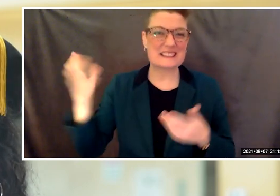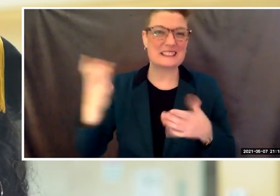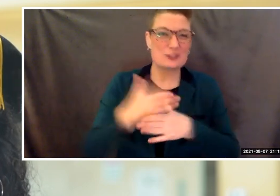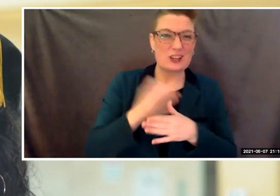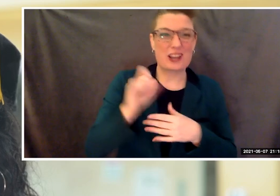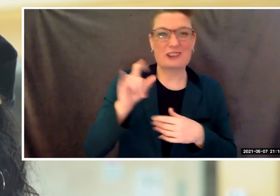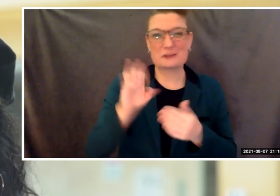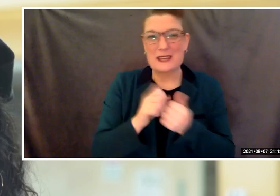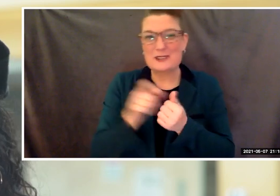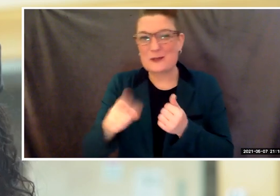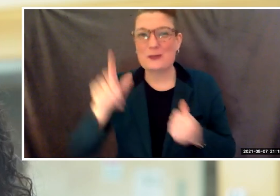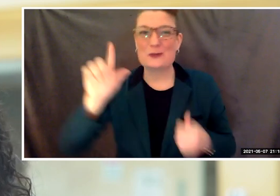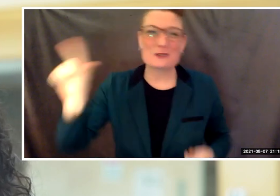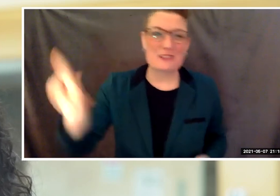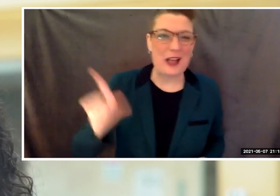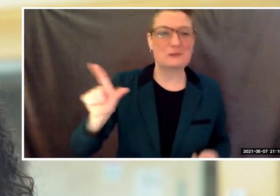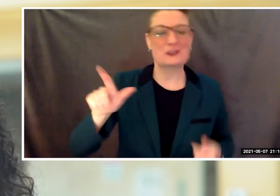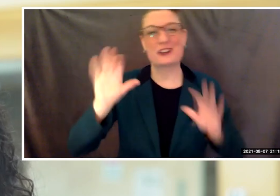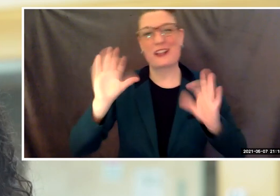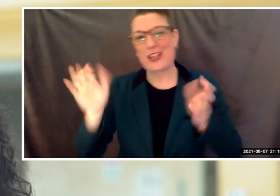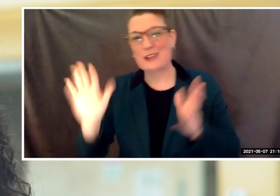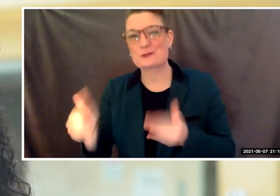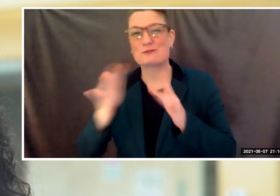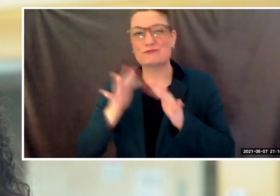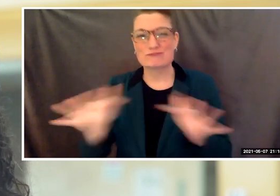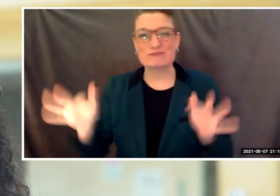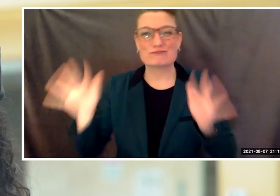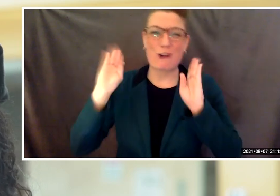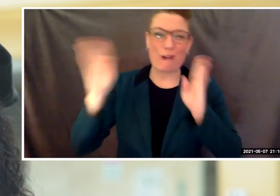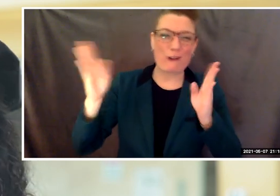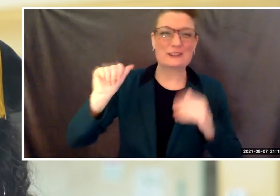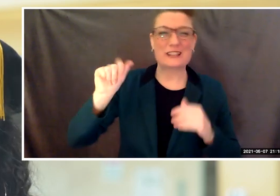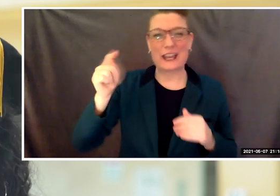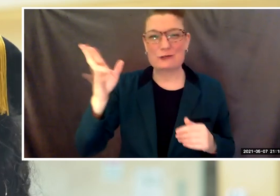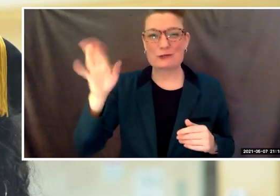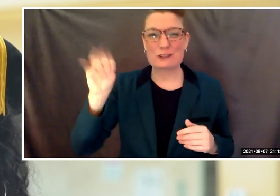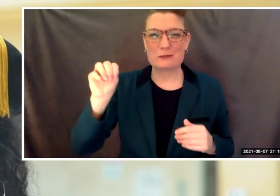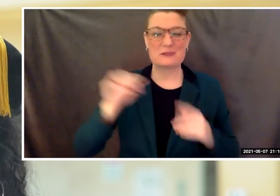we are honored to have been a part of this last year to celebrate you today.